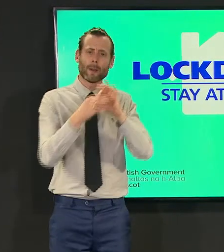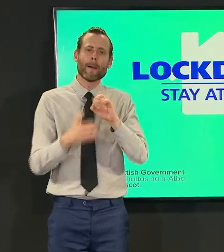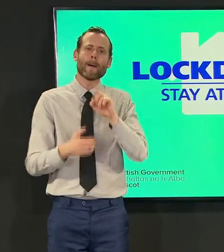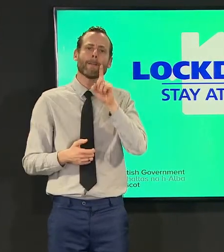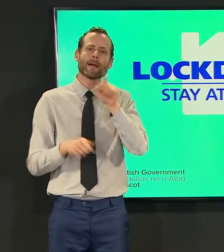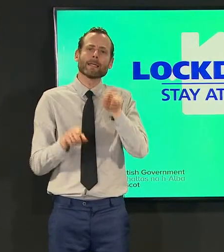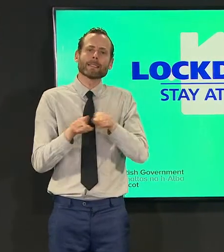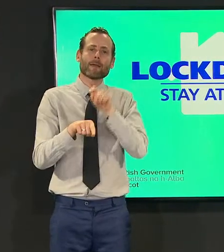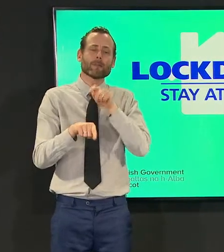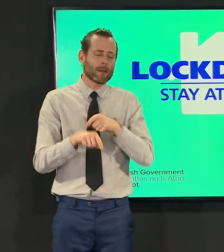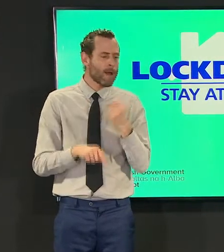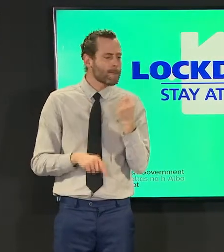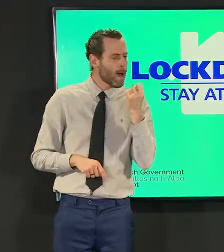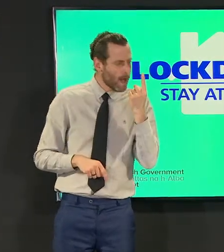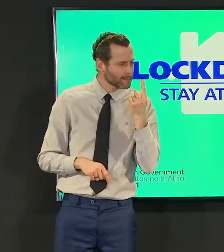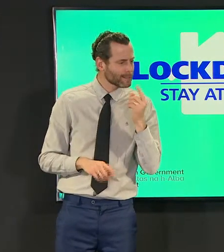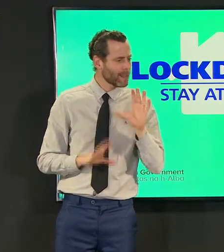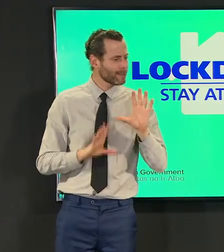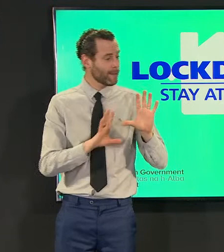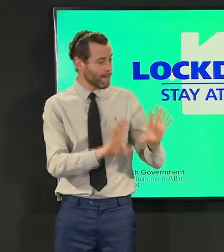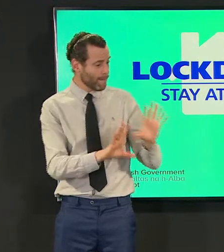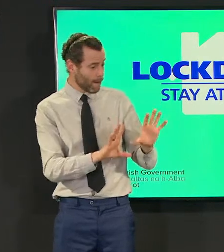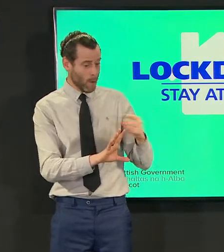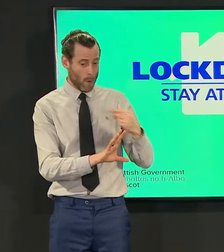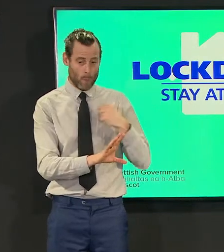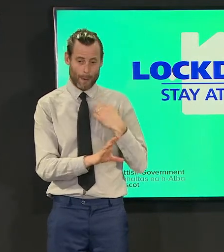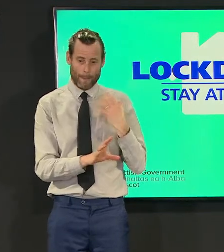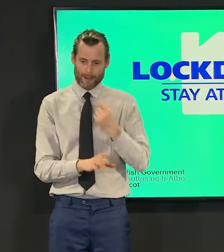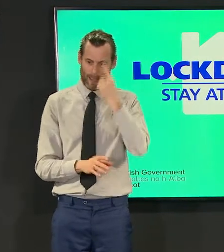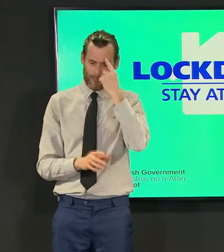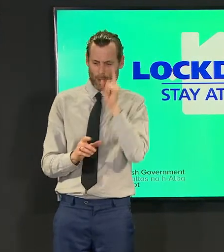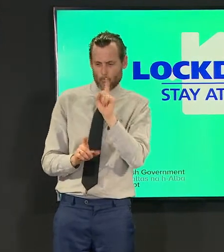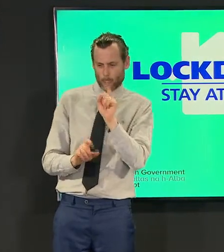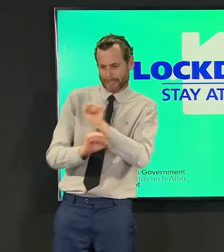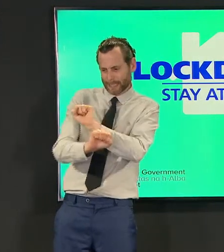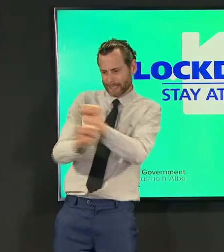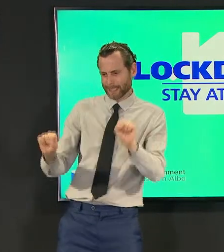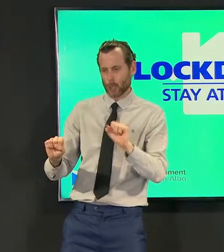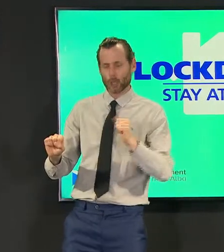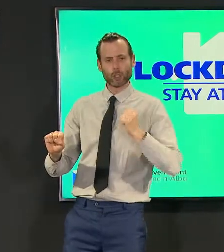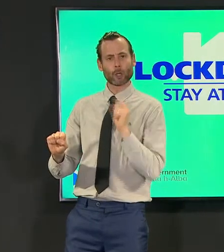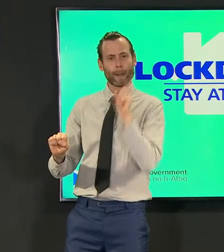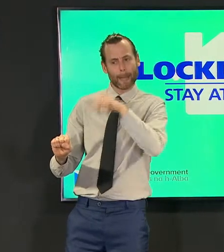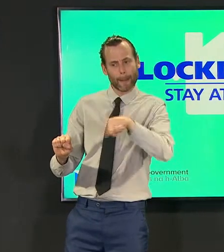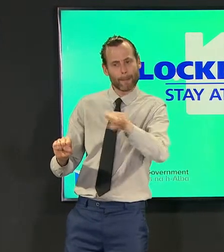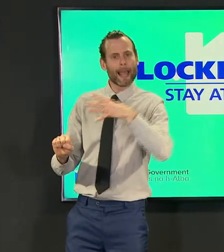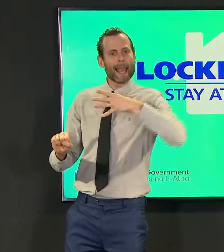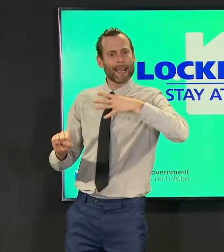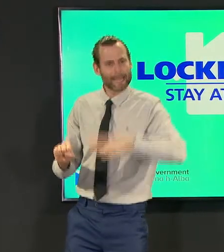that we have a particular responsibility to take the decisions we think are right for scotland